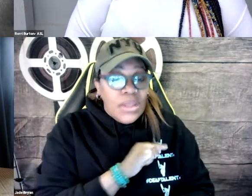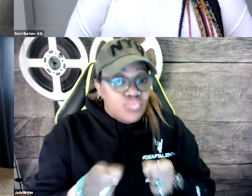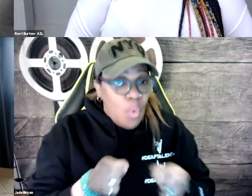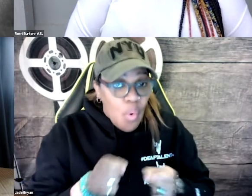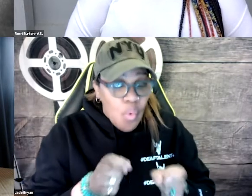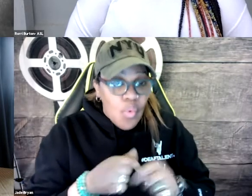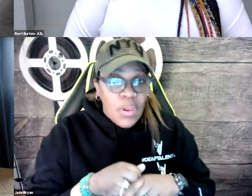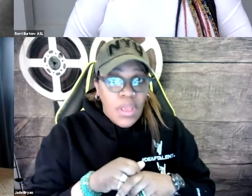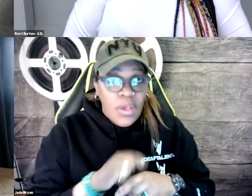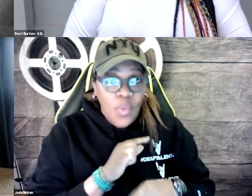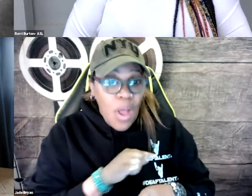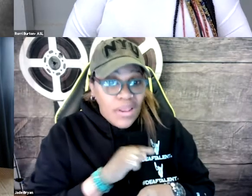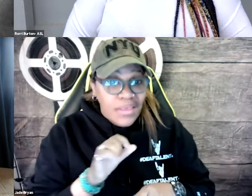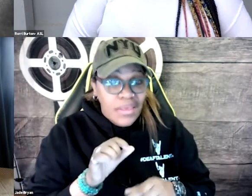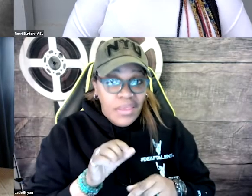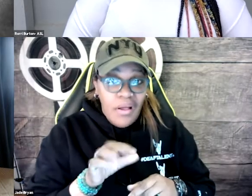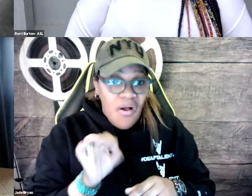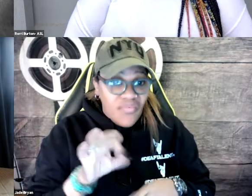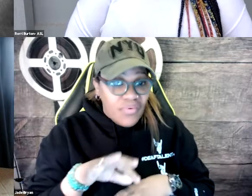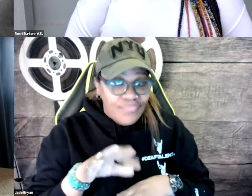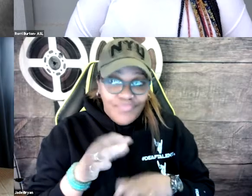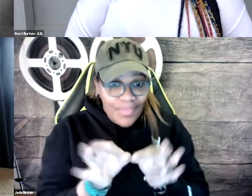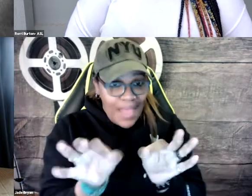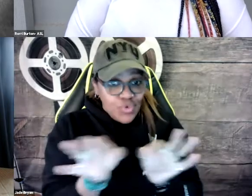and as you're mentioning quality control and captioning,